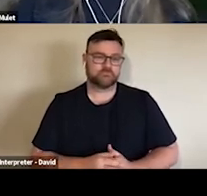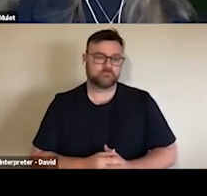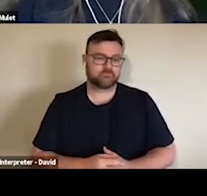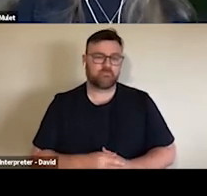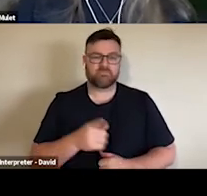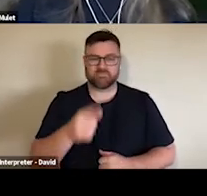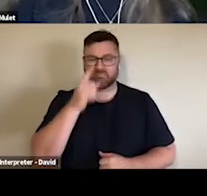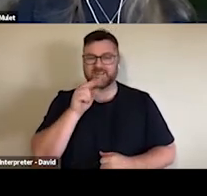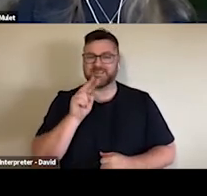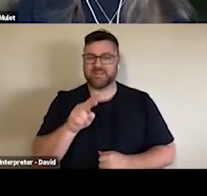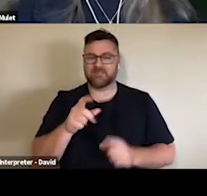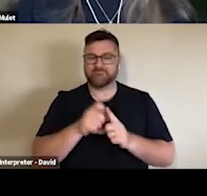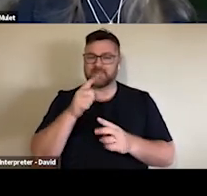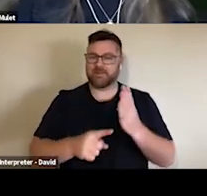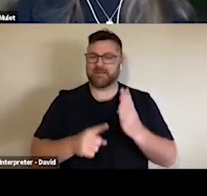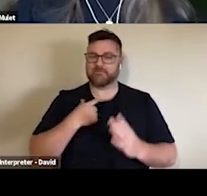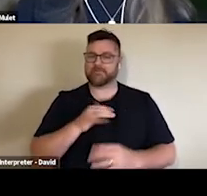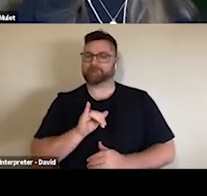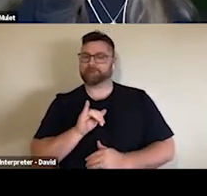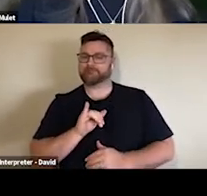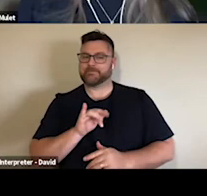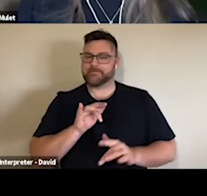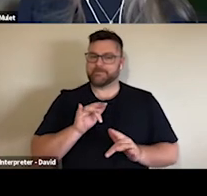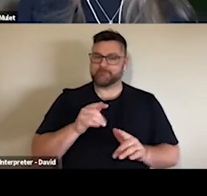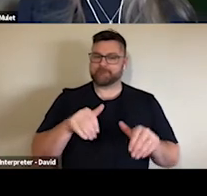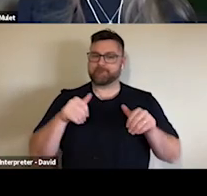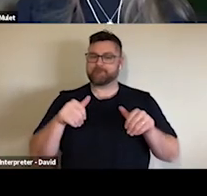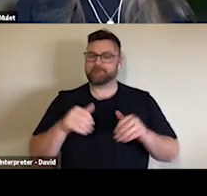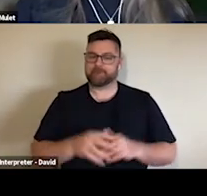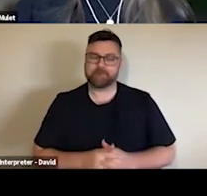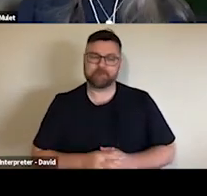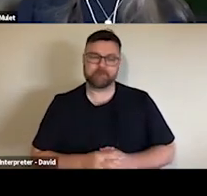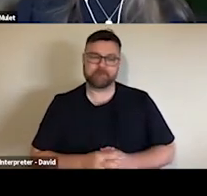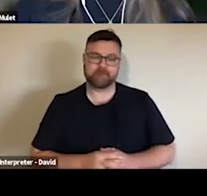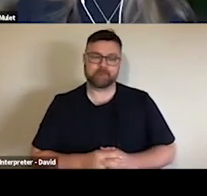I think how sentiments around how things like vaccination have shifted since March.